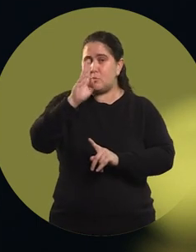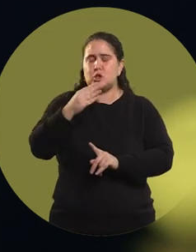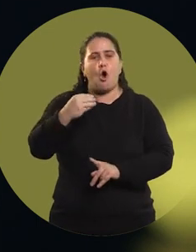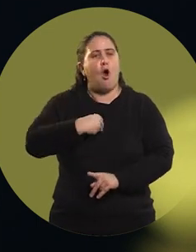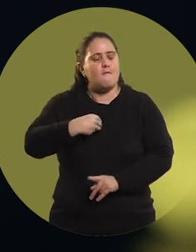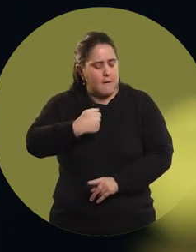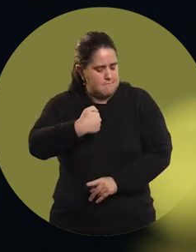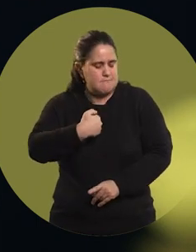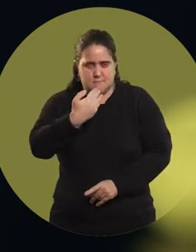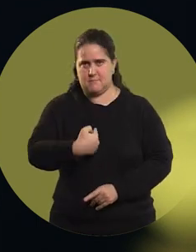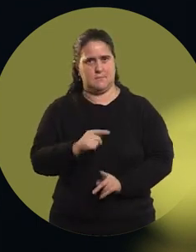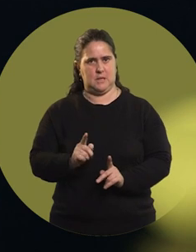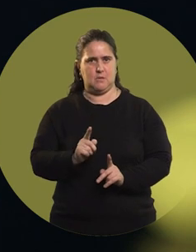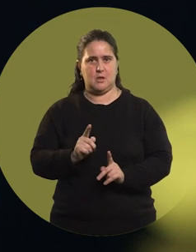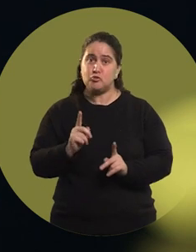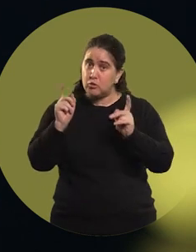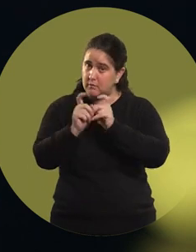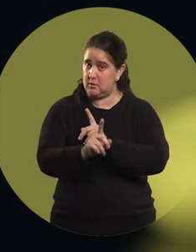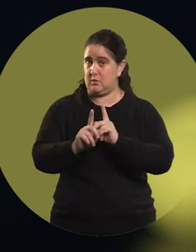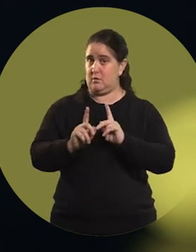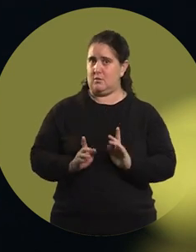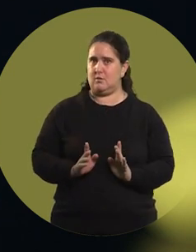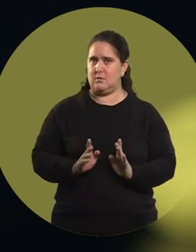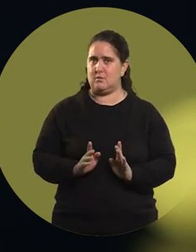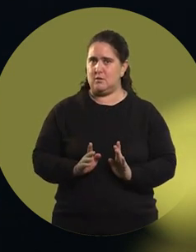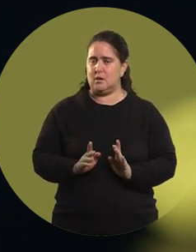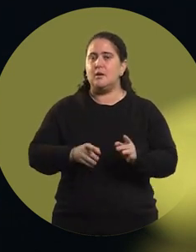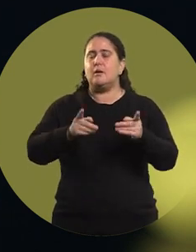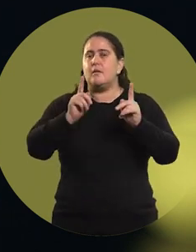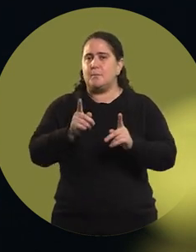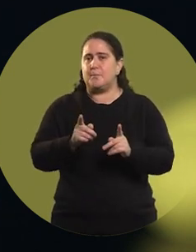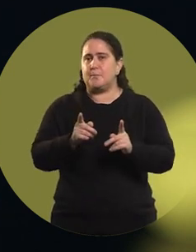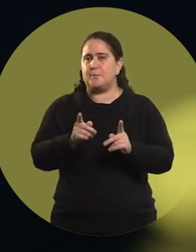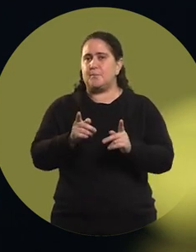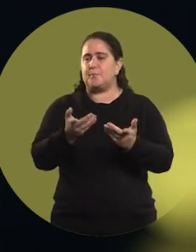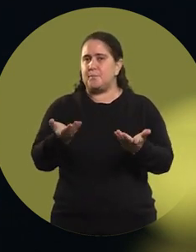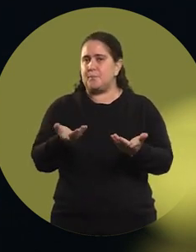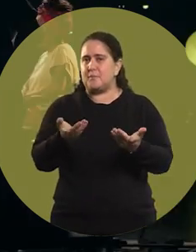to believe in yourself, which is not easy either. Moreso